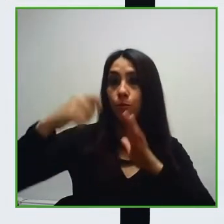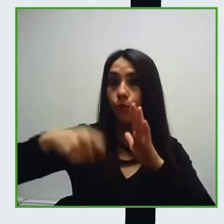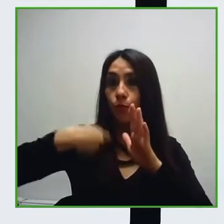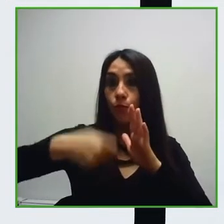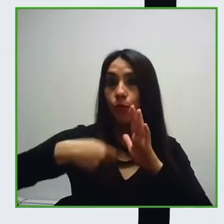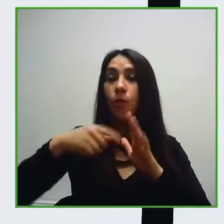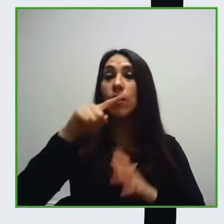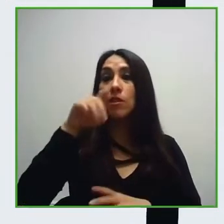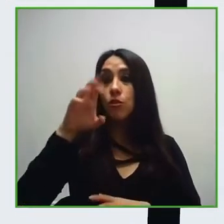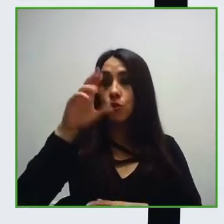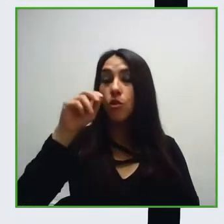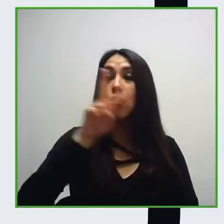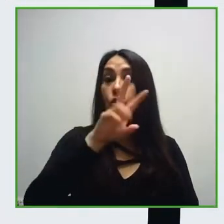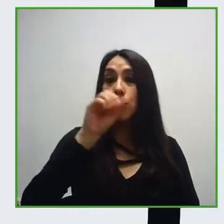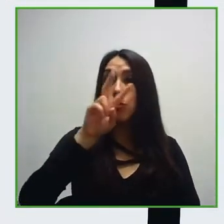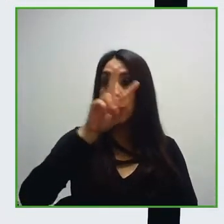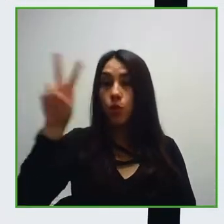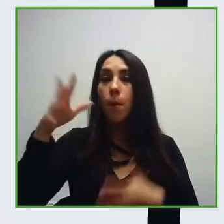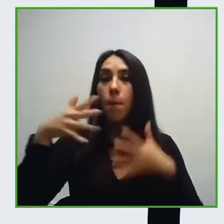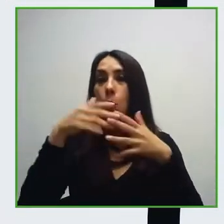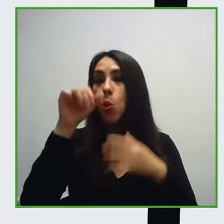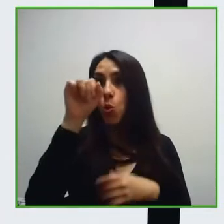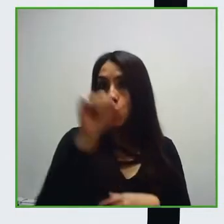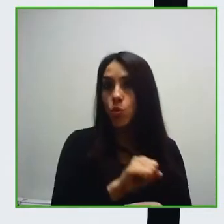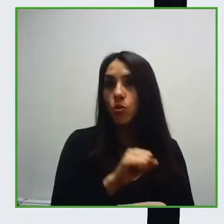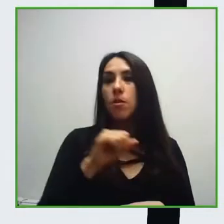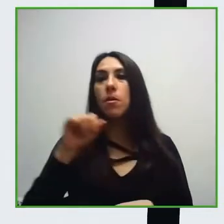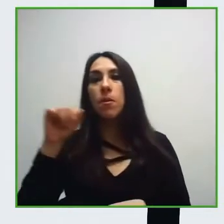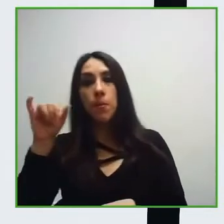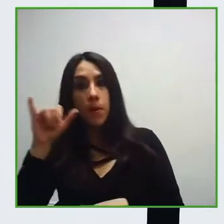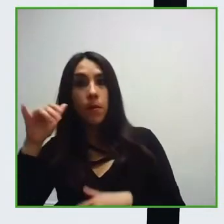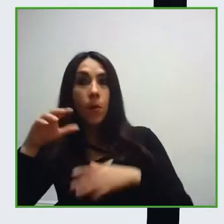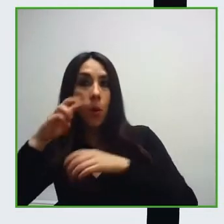and the Spanish speaking community. I am Andrés Beroggi and I’m the